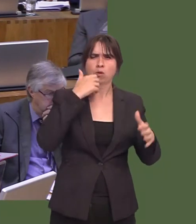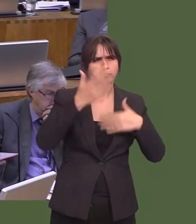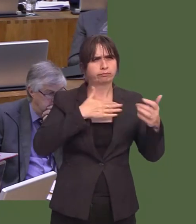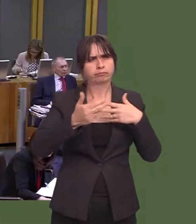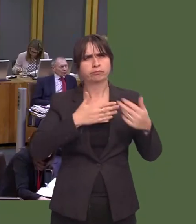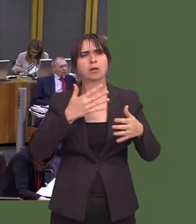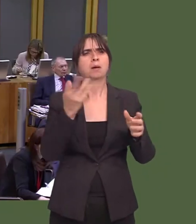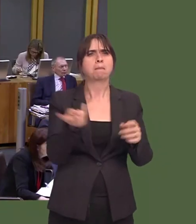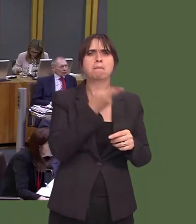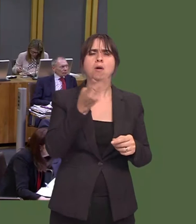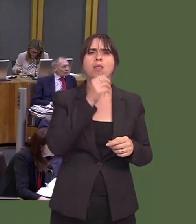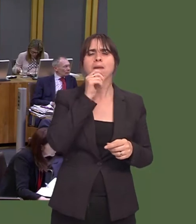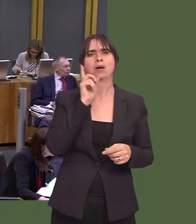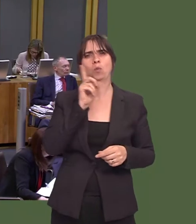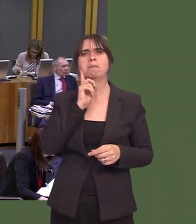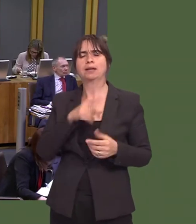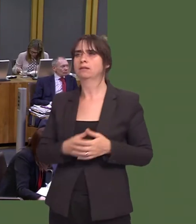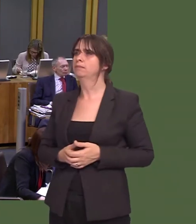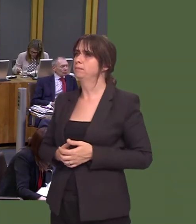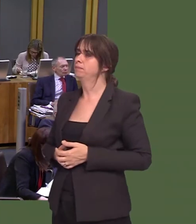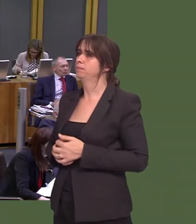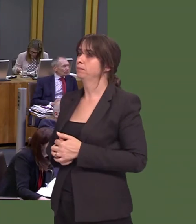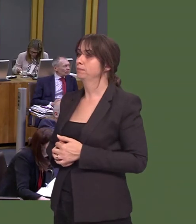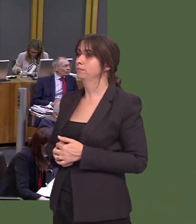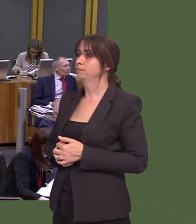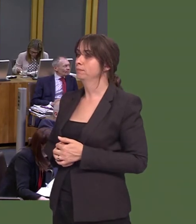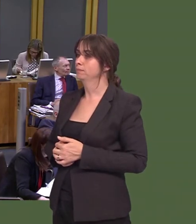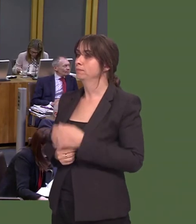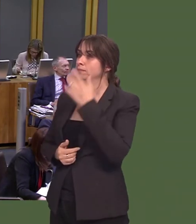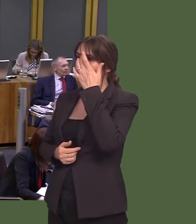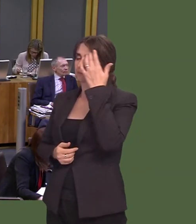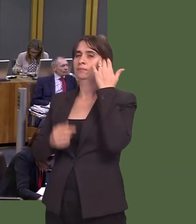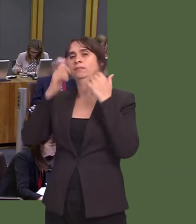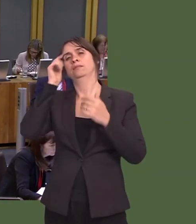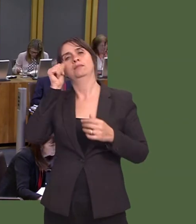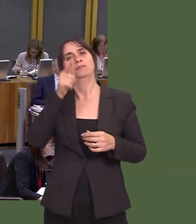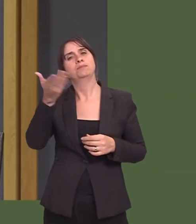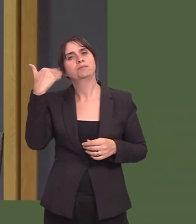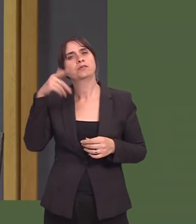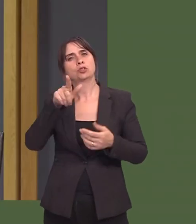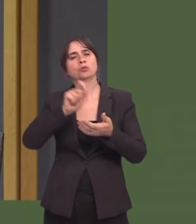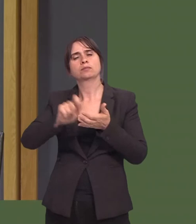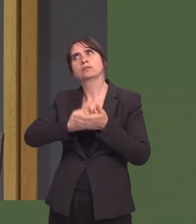and men in later life. Vikki Howells: Thank you, First Minister. I know you have written previously to the then Secretary of State for Energy and Climate